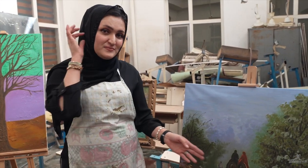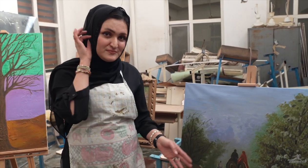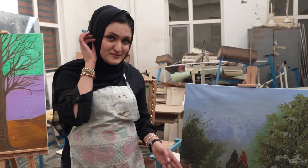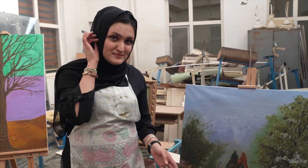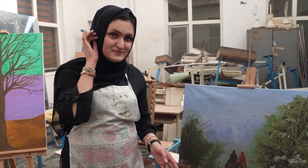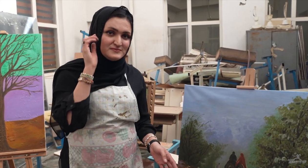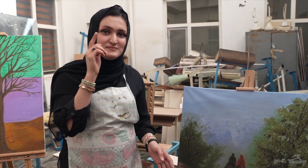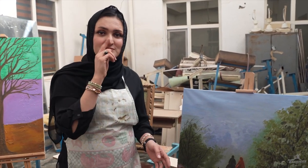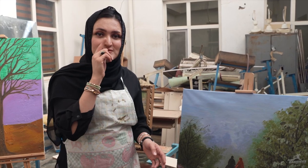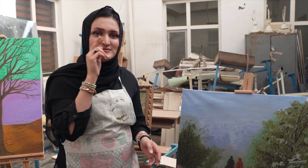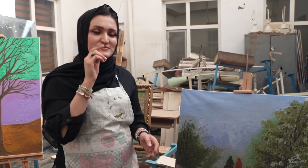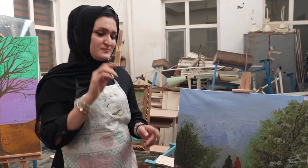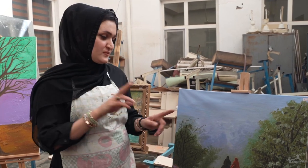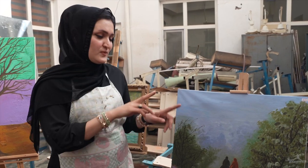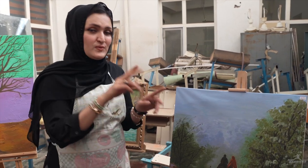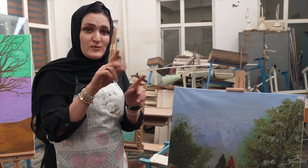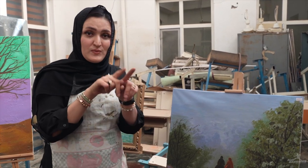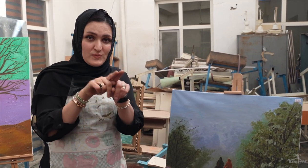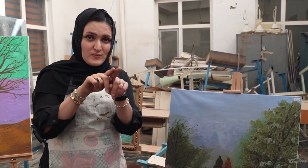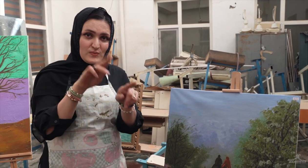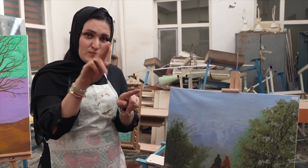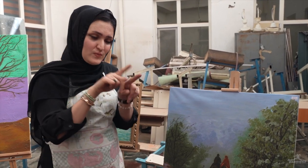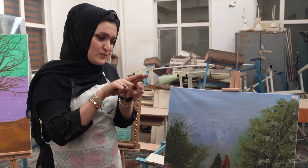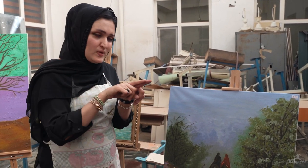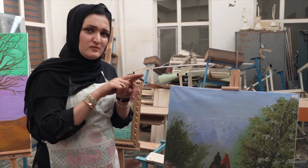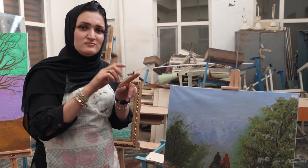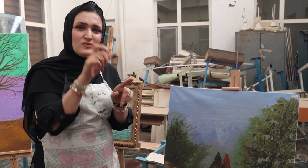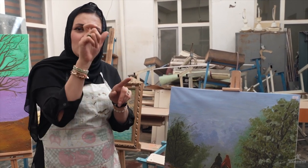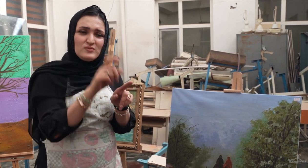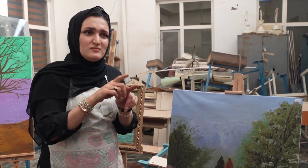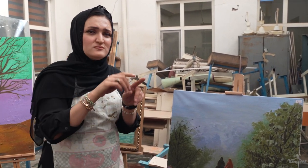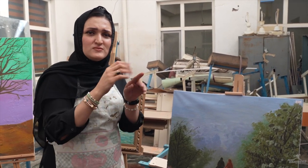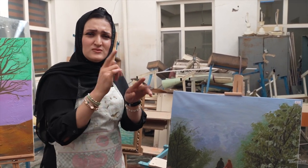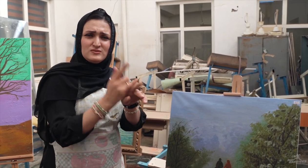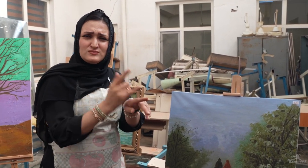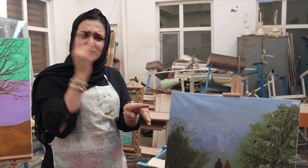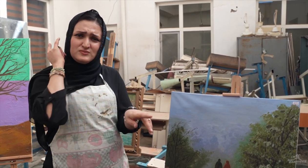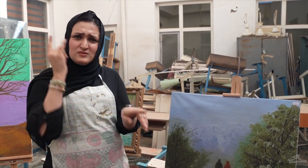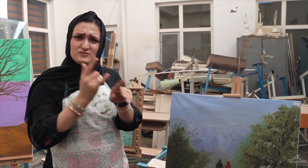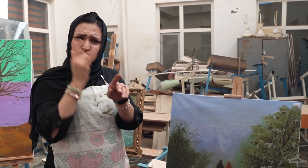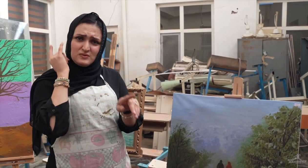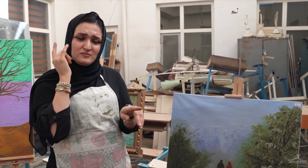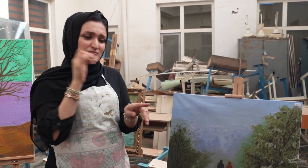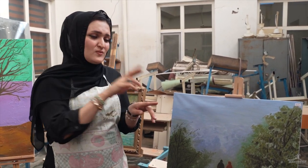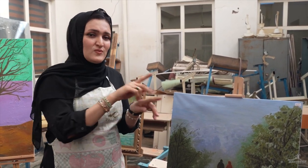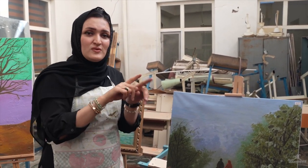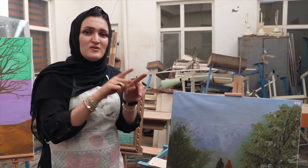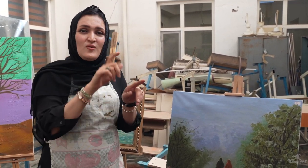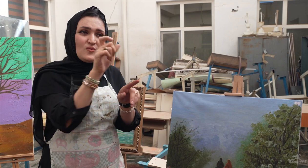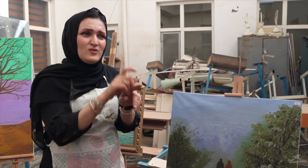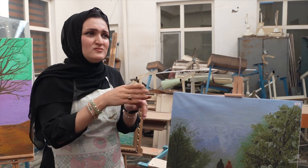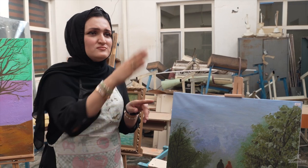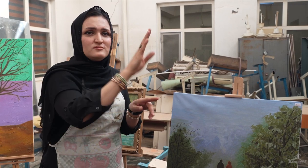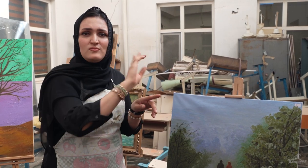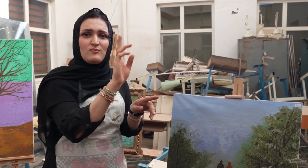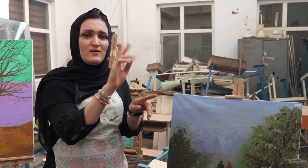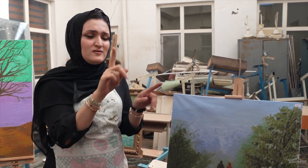As you see, there are two females in my drawing. They're sisters. In the past, women couldn't go out alone.